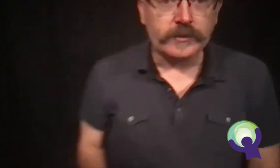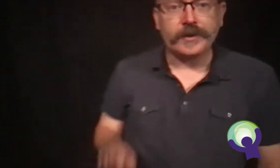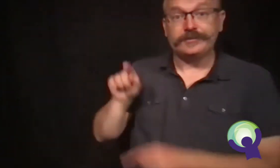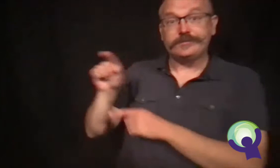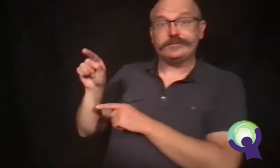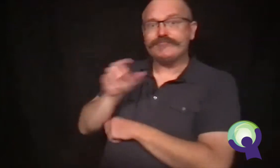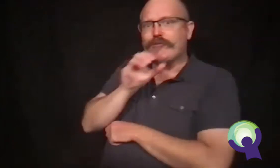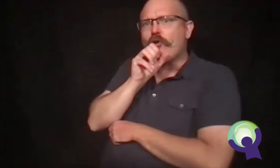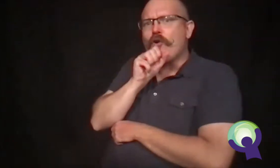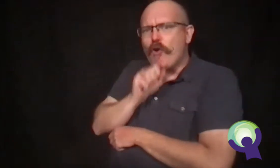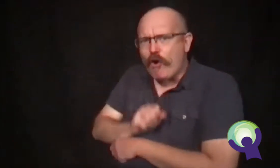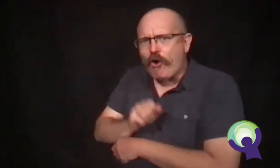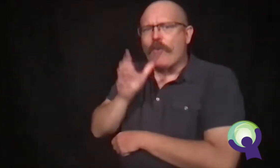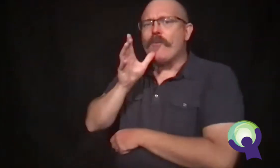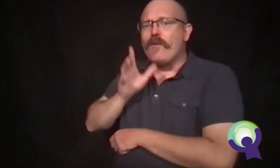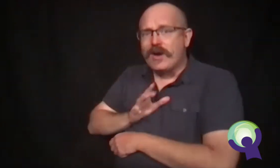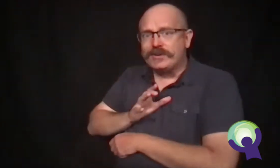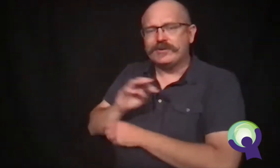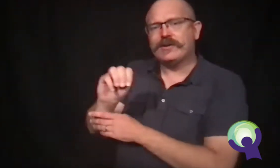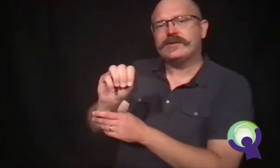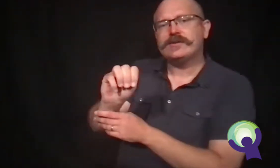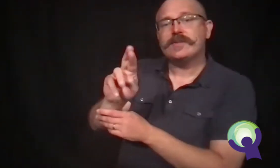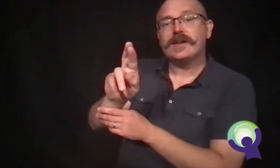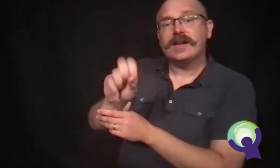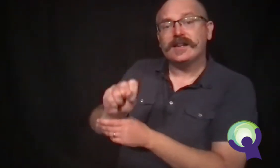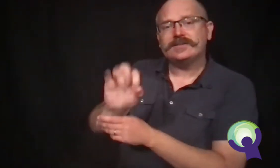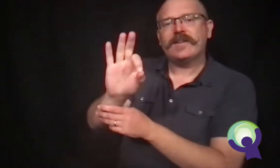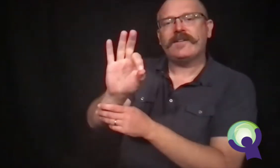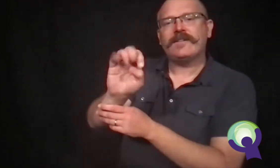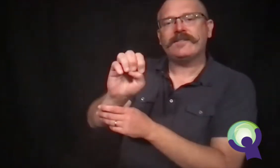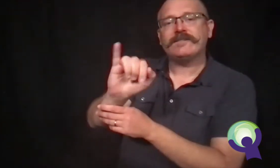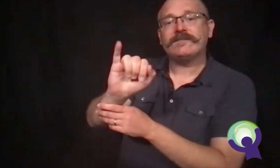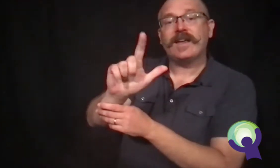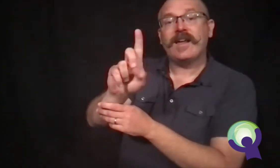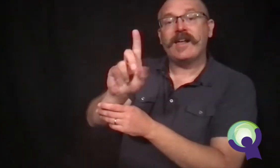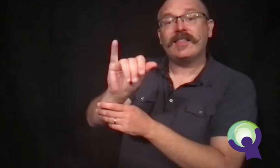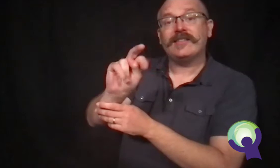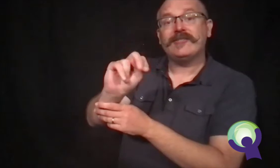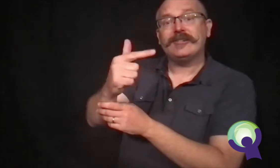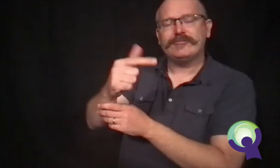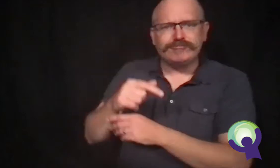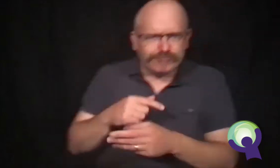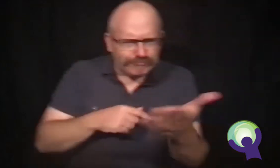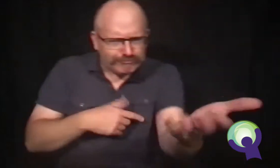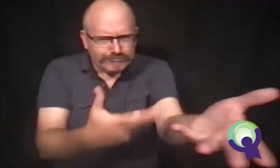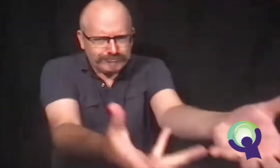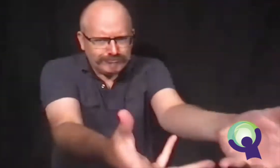but he knew what he wanted to do. Mrs. Fielding, a white lady who was often in the library, stopped him.